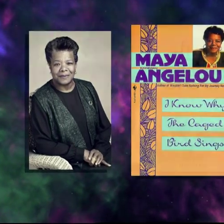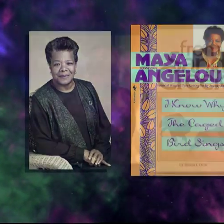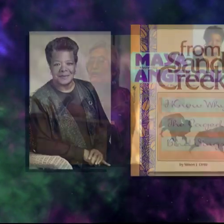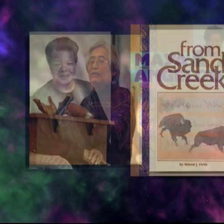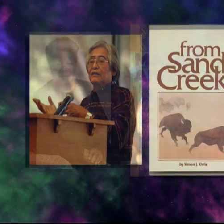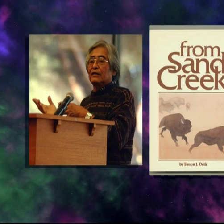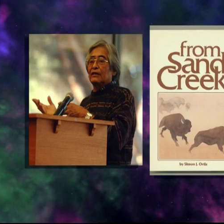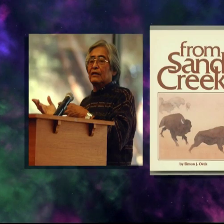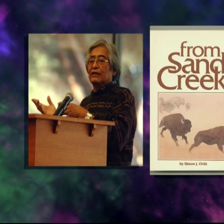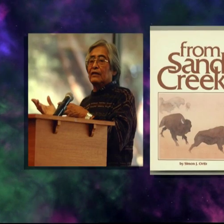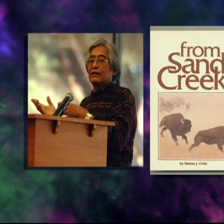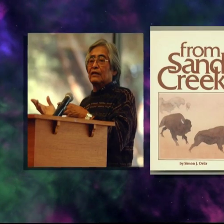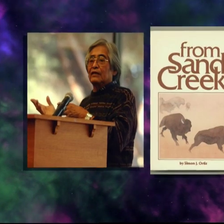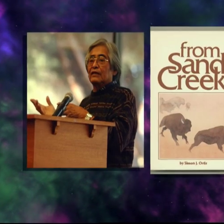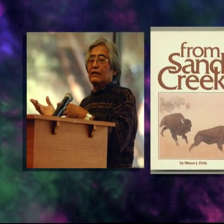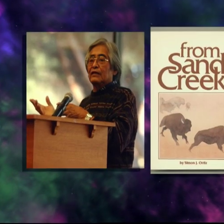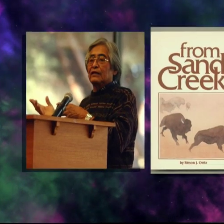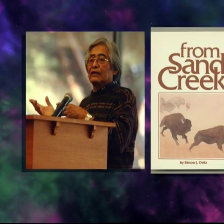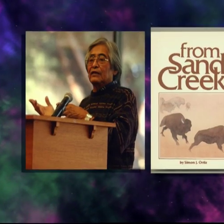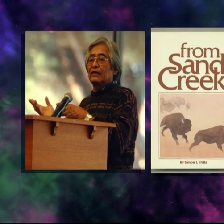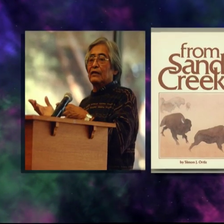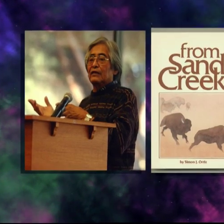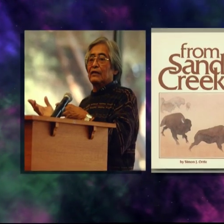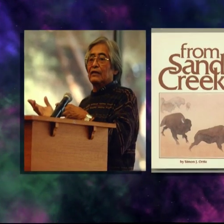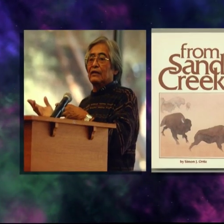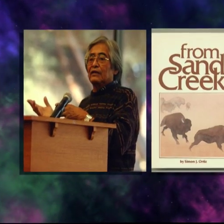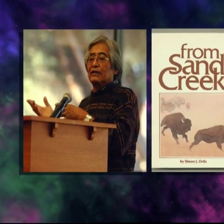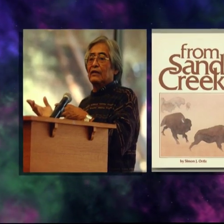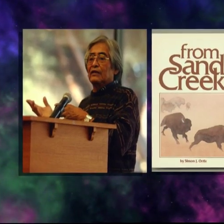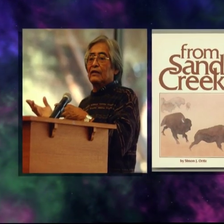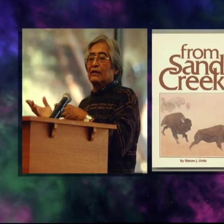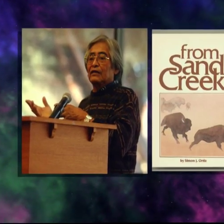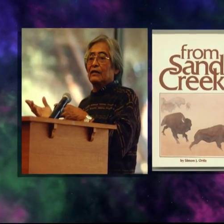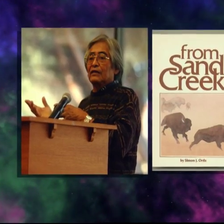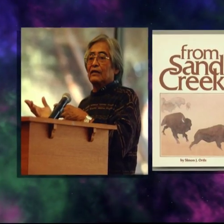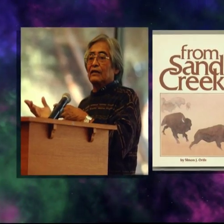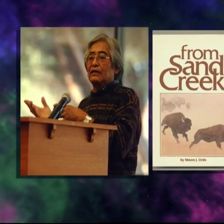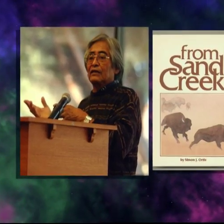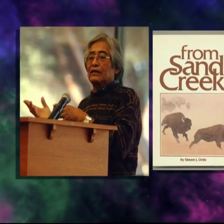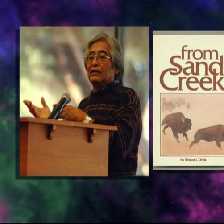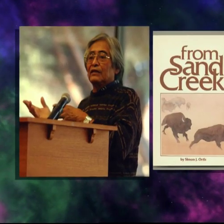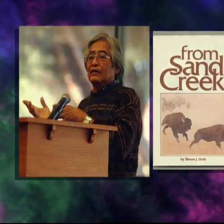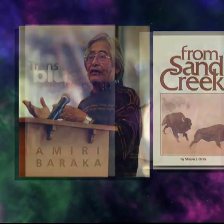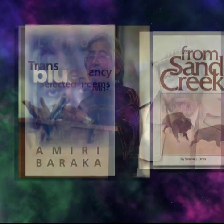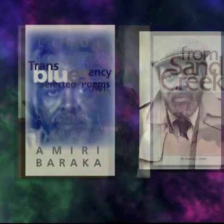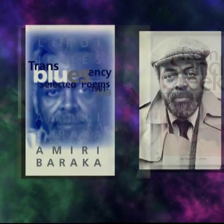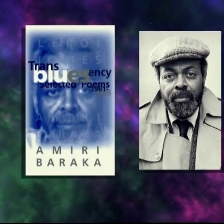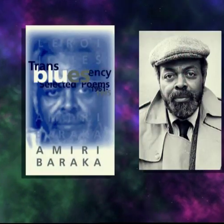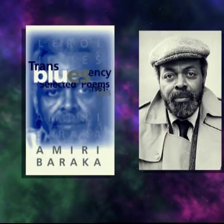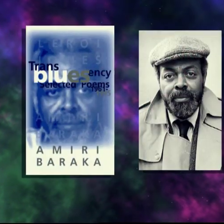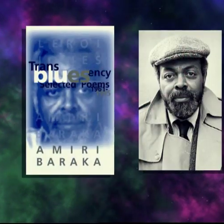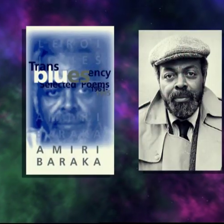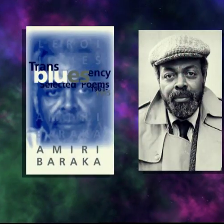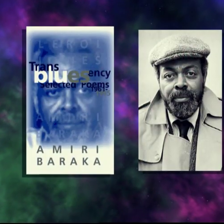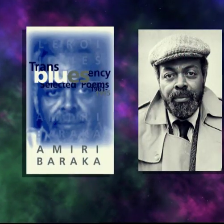"That's really not worthy of being seen as great poetry." And the same thing with other groups like that,